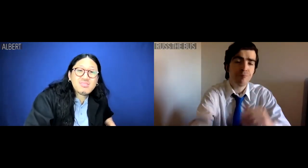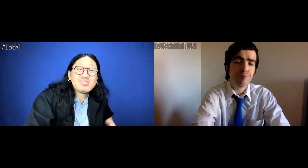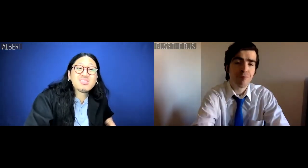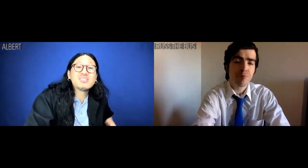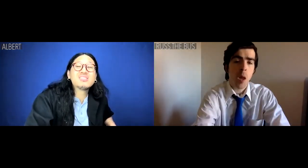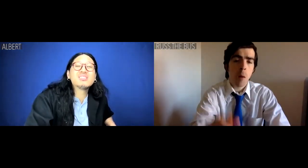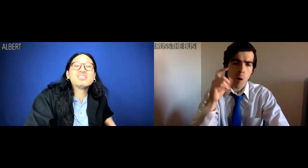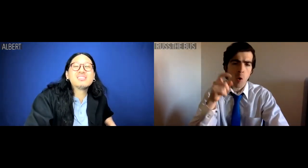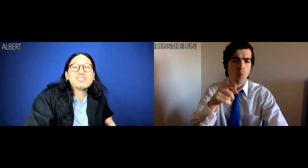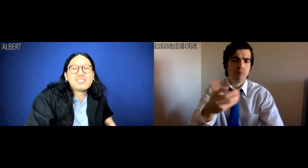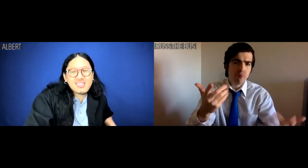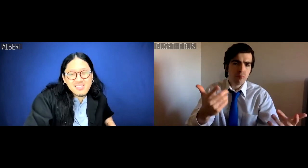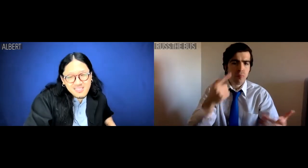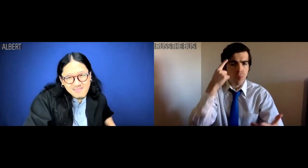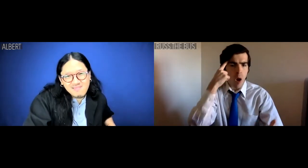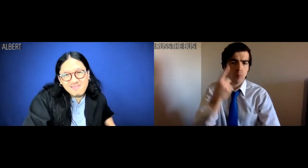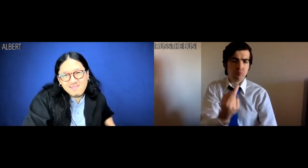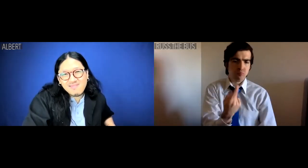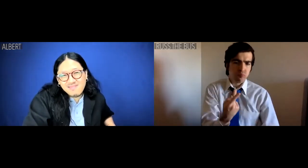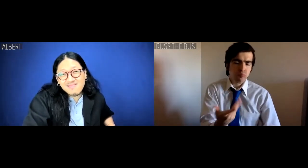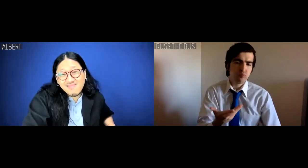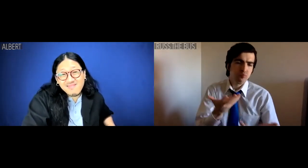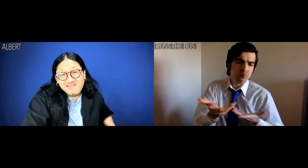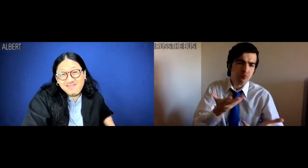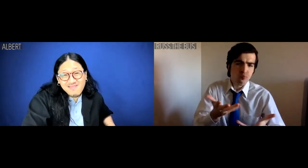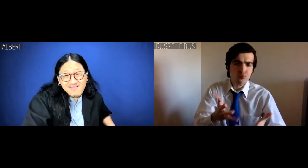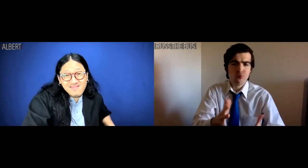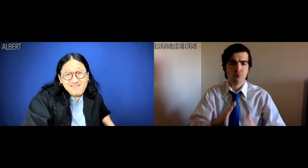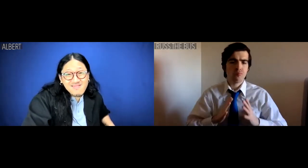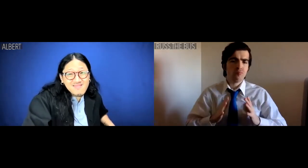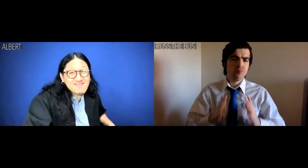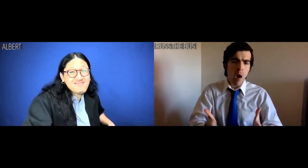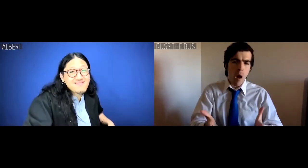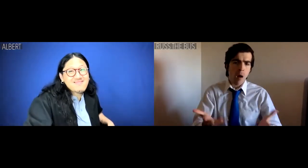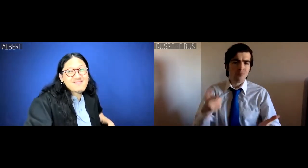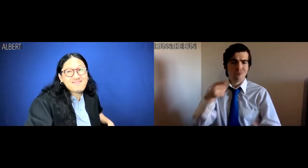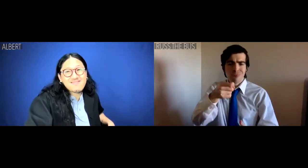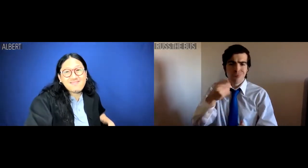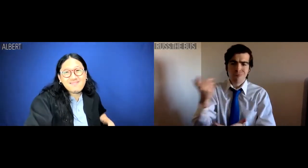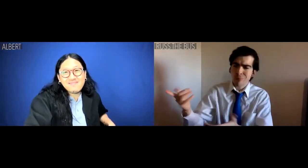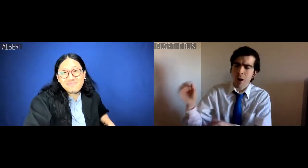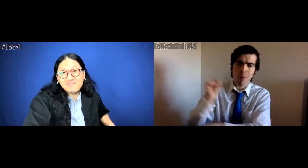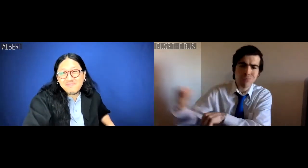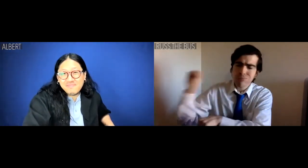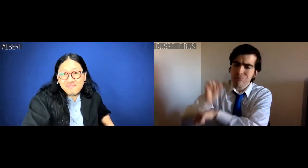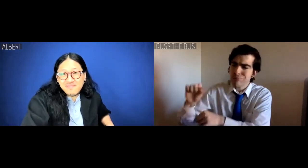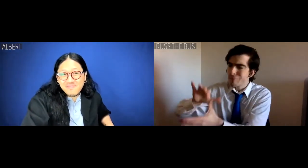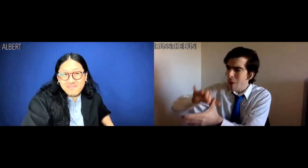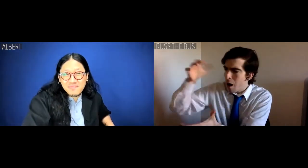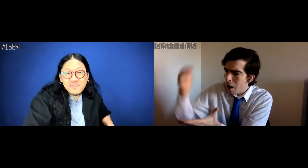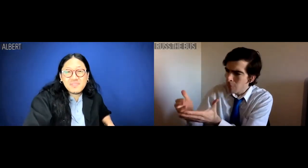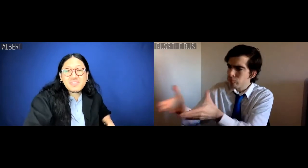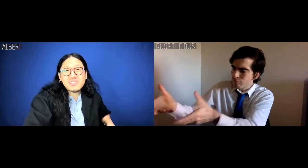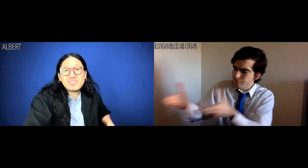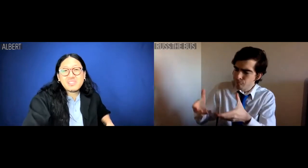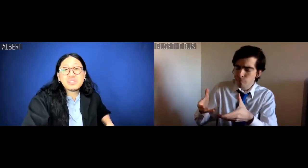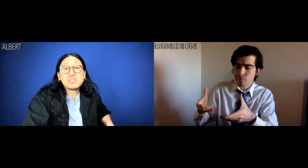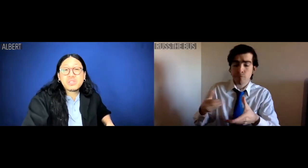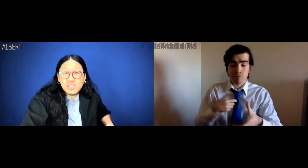because I thought we were cool with you working a great deal